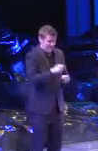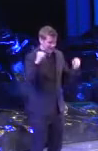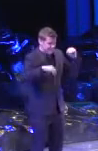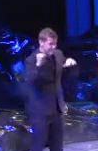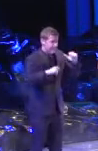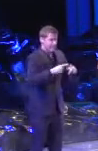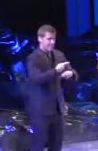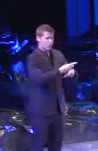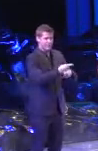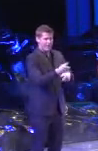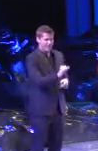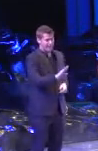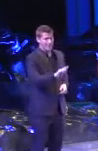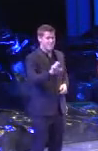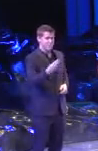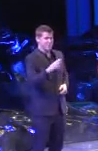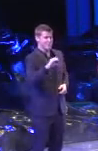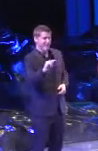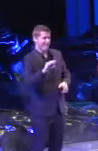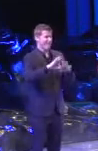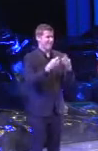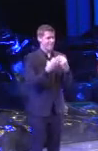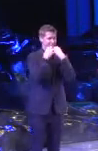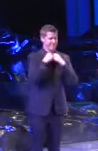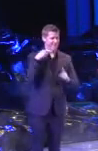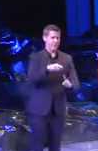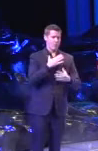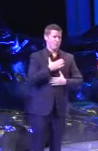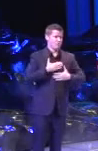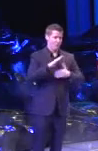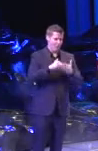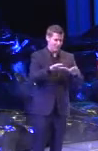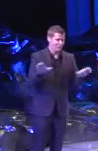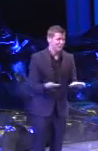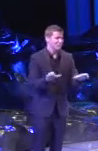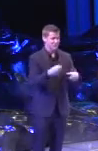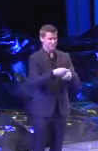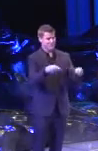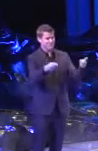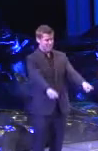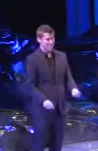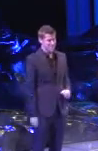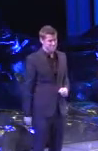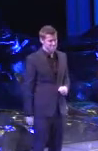They're like bushCON family to us, and we just appreciate all that they do to make this event so successful.